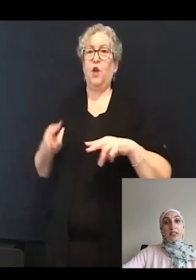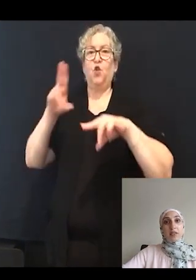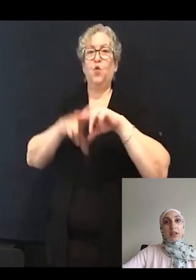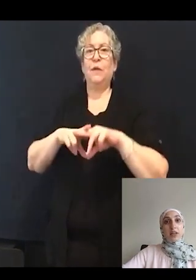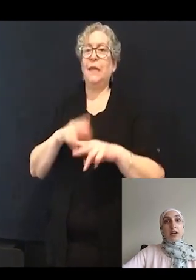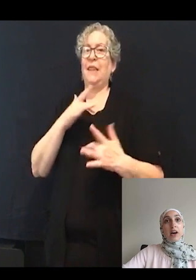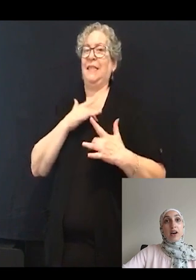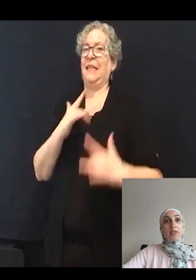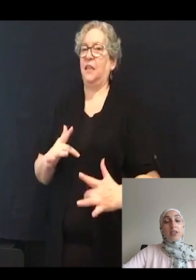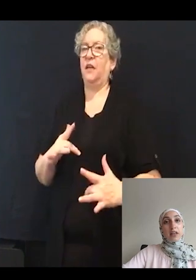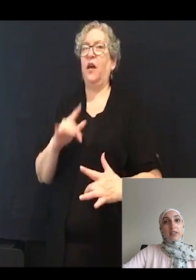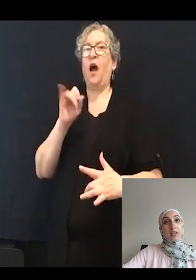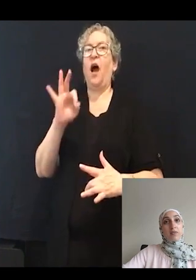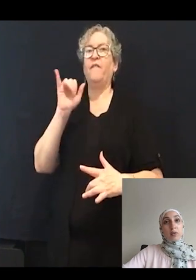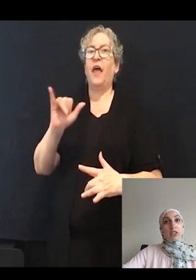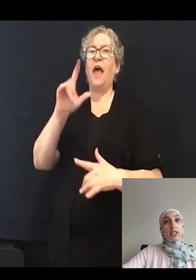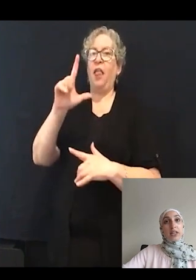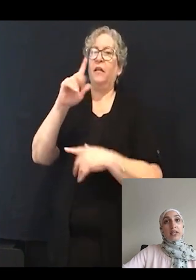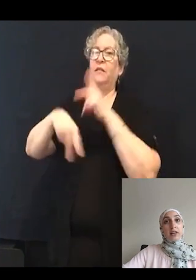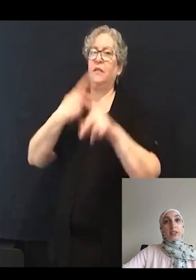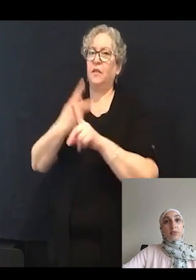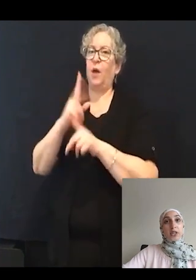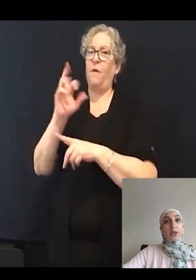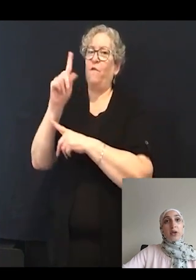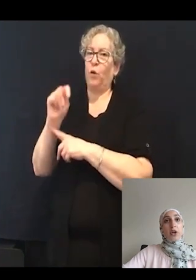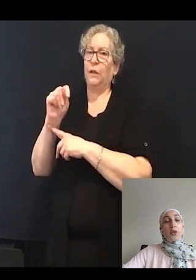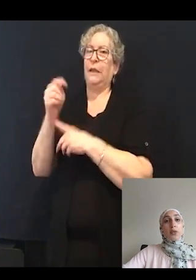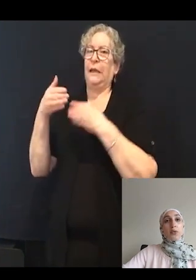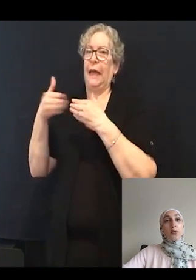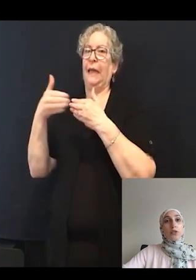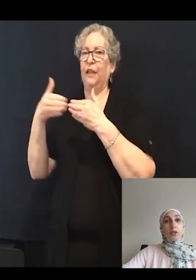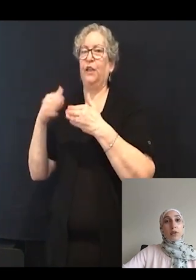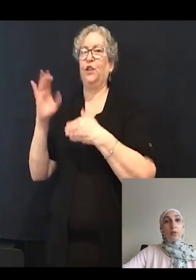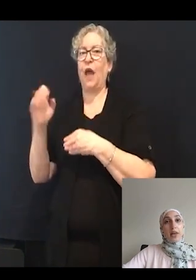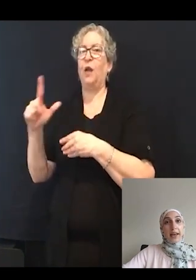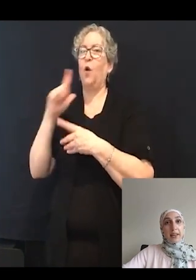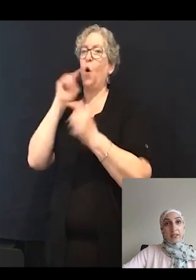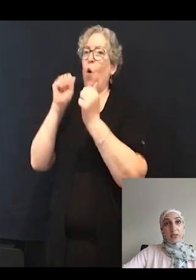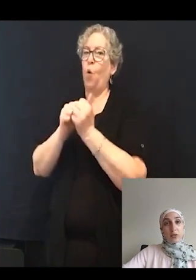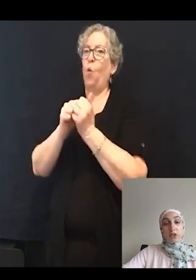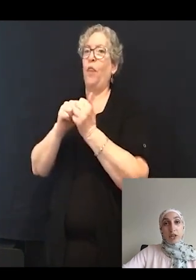of the L-type voltage-gated calcium channel through treatment with agonists or drugs that activate